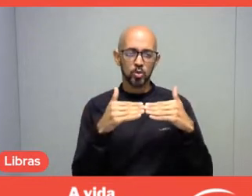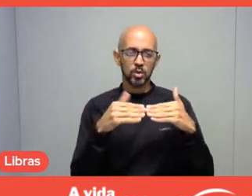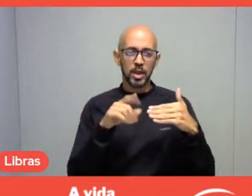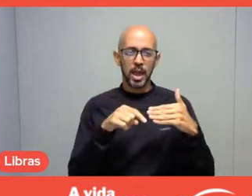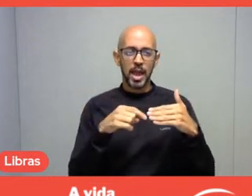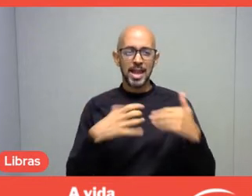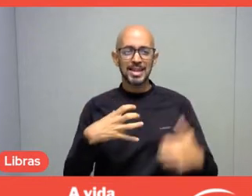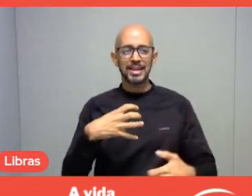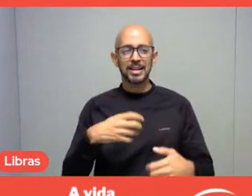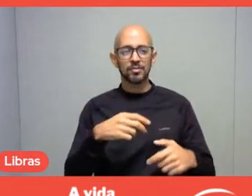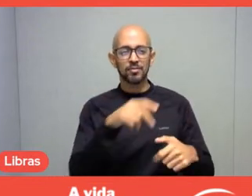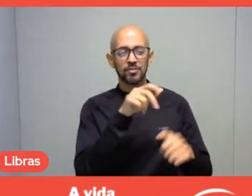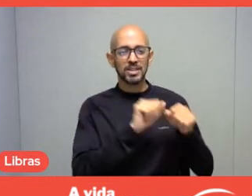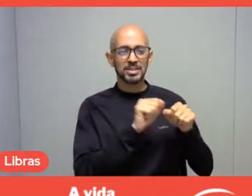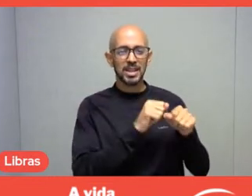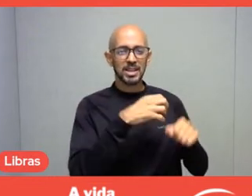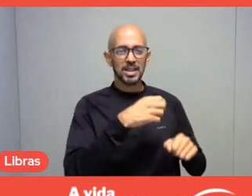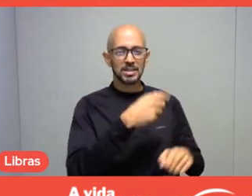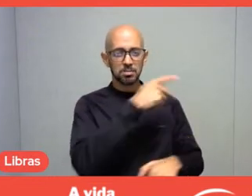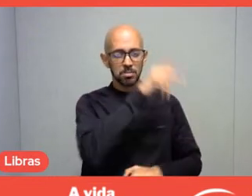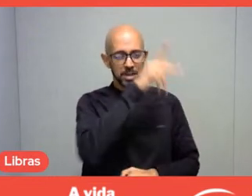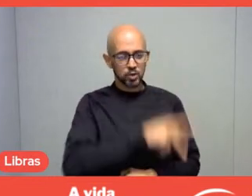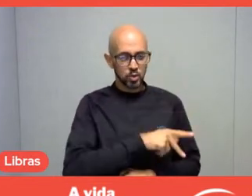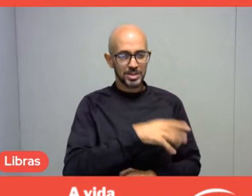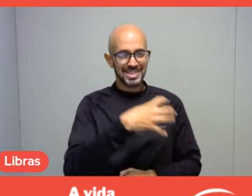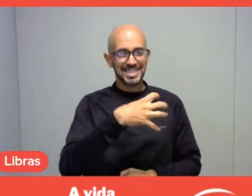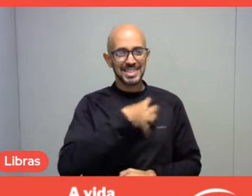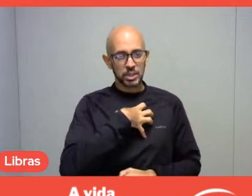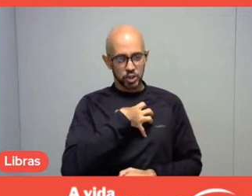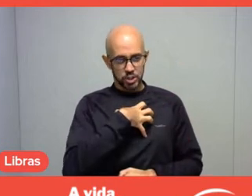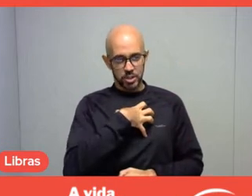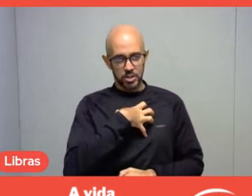Samuel, I think you were very precise in that sense and I agree with you.